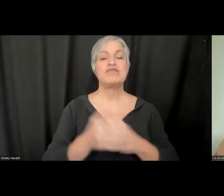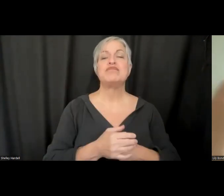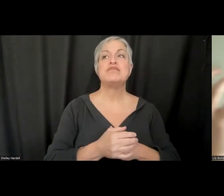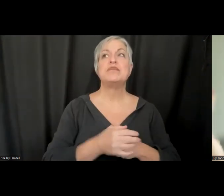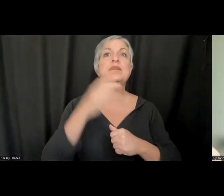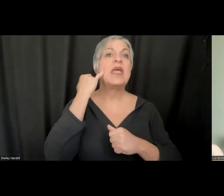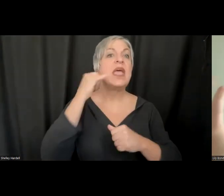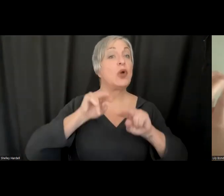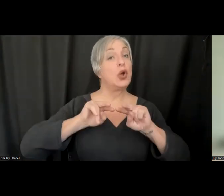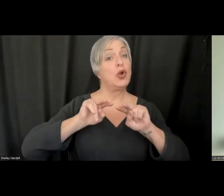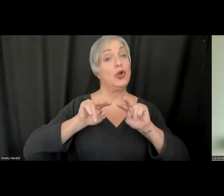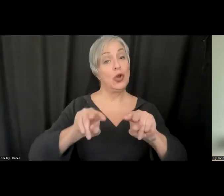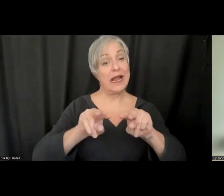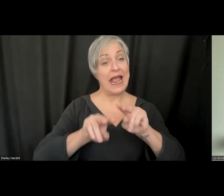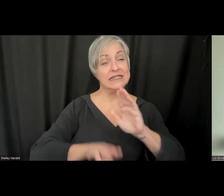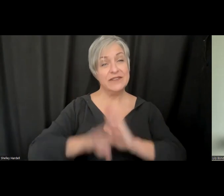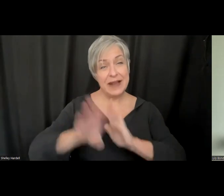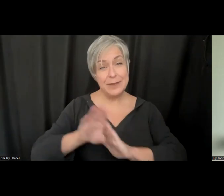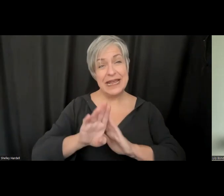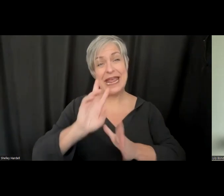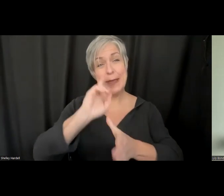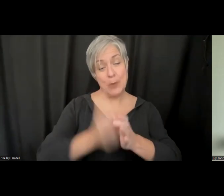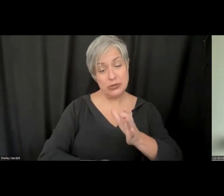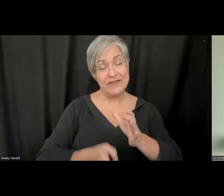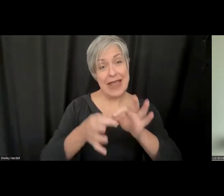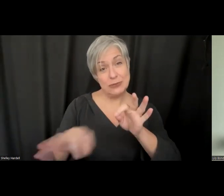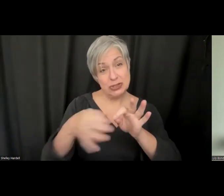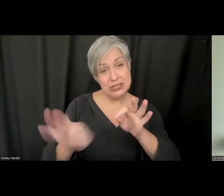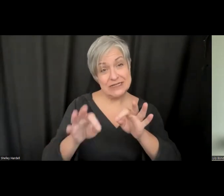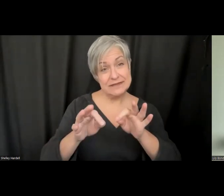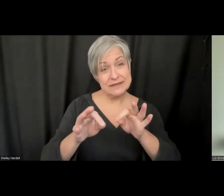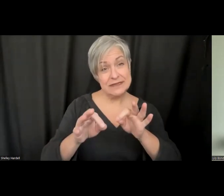the development of immersive captions, the number one